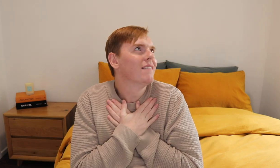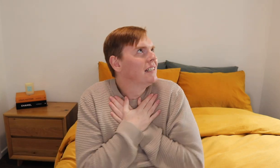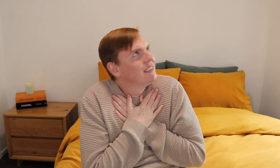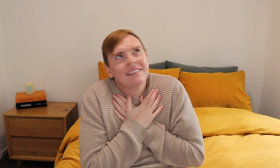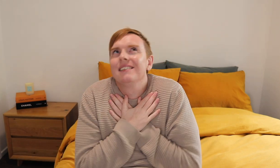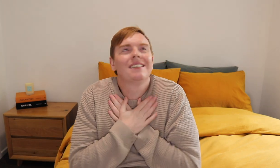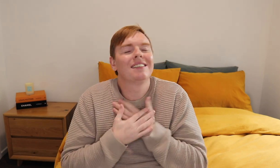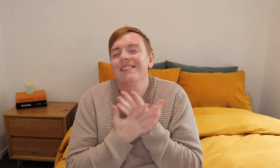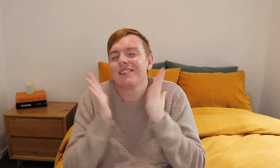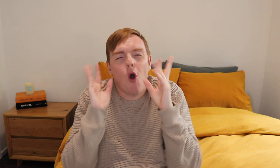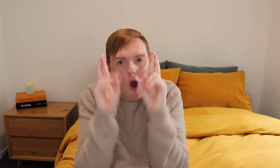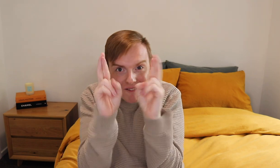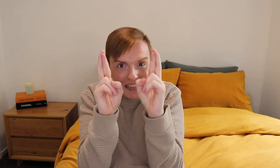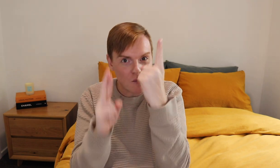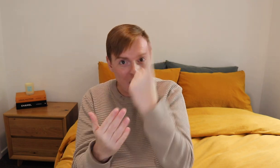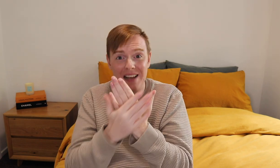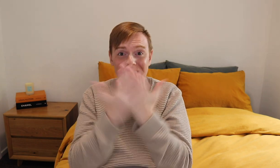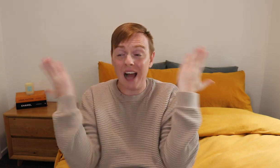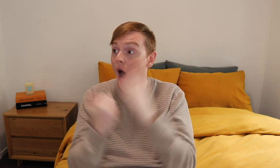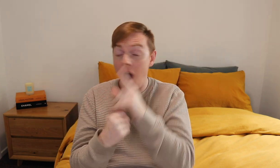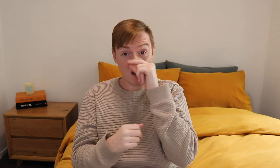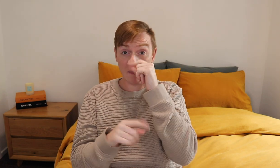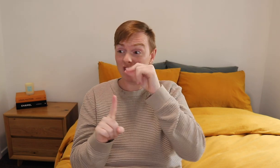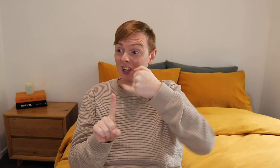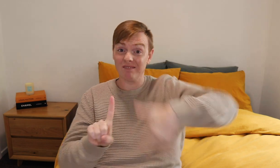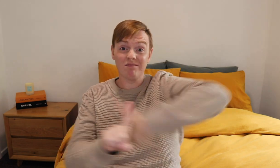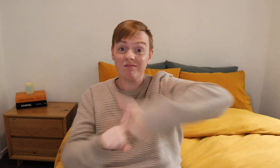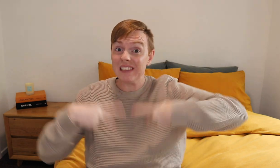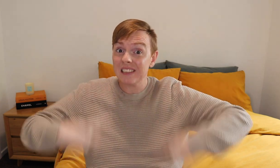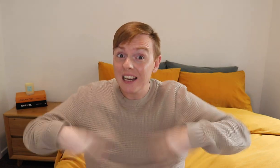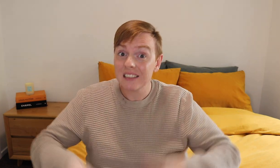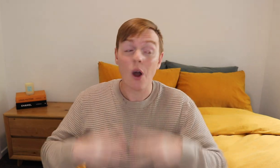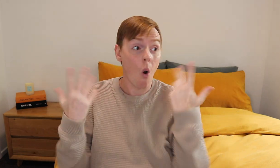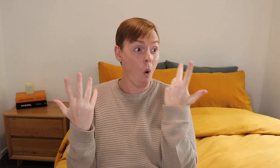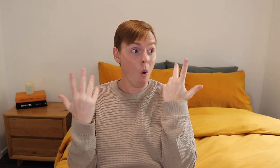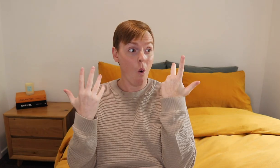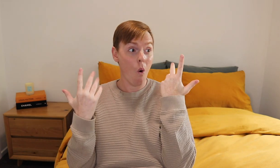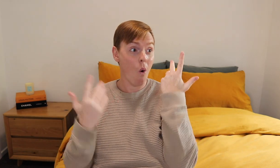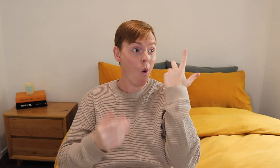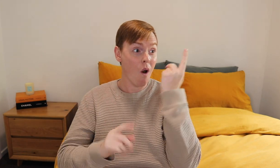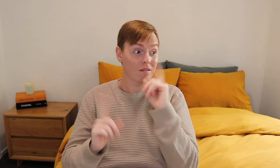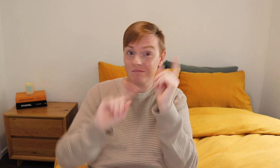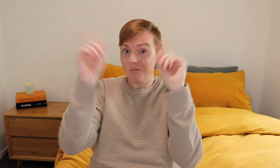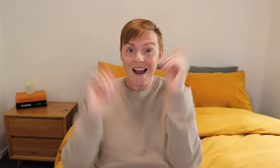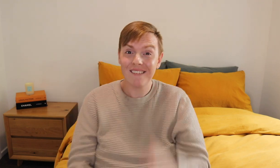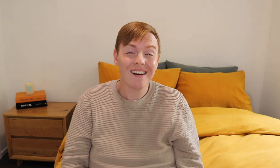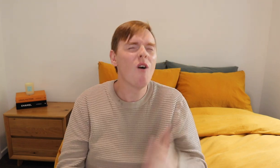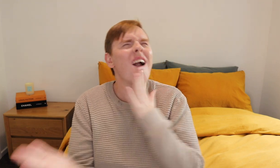I would love to, one day. I could be a backup dancer or something.